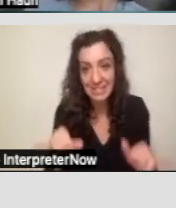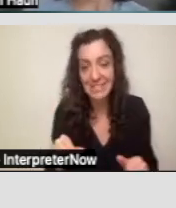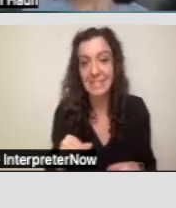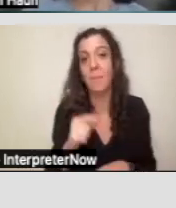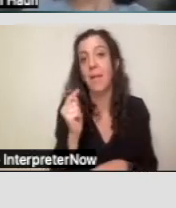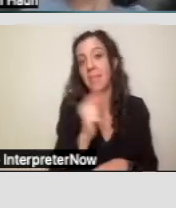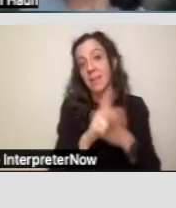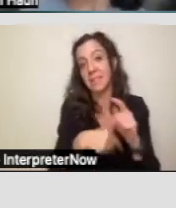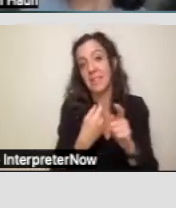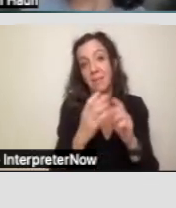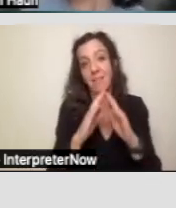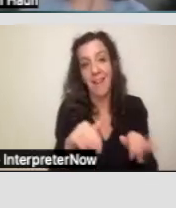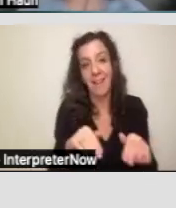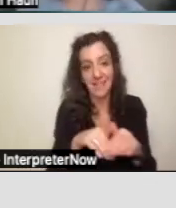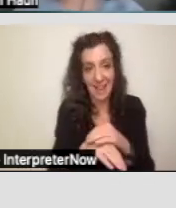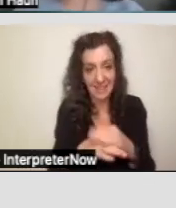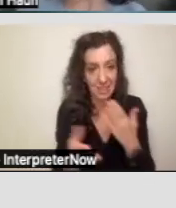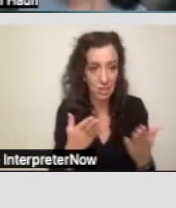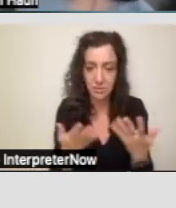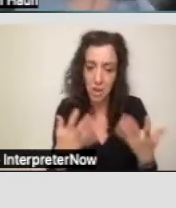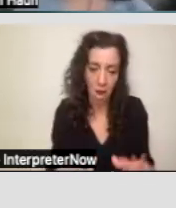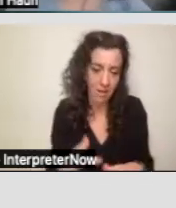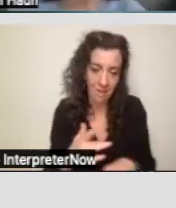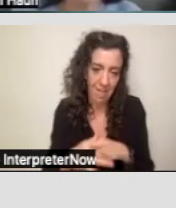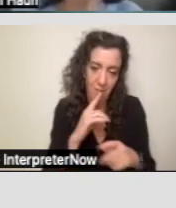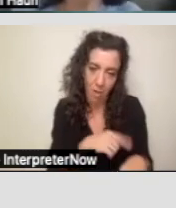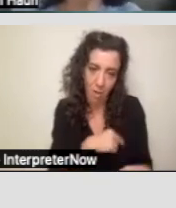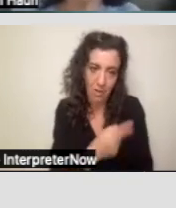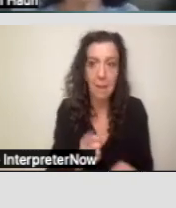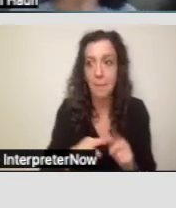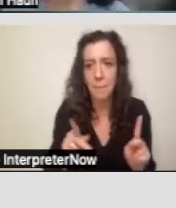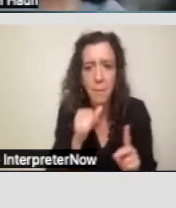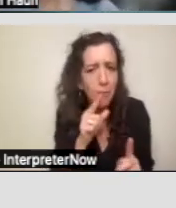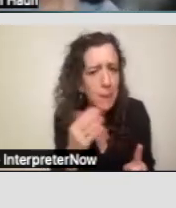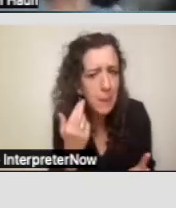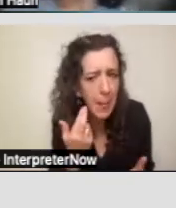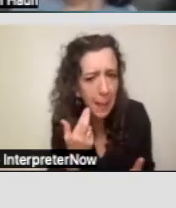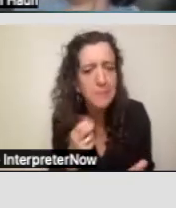services have been available for sometime, but they are not widely known about and we'll talk about those.